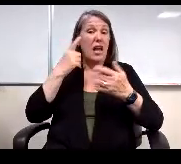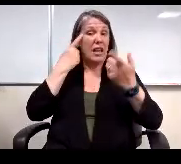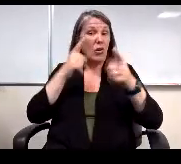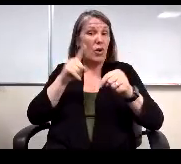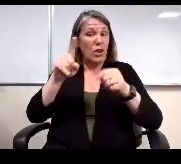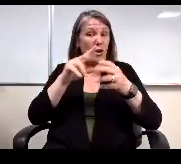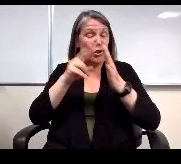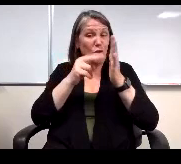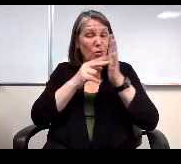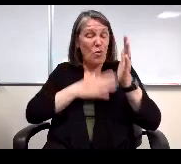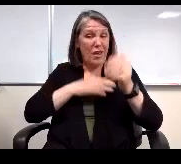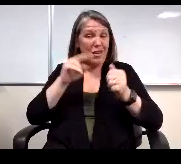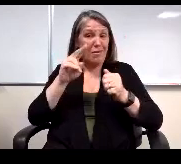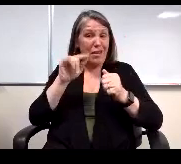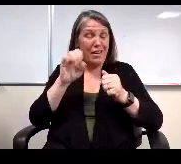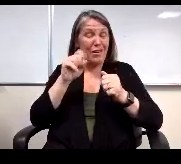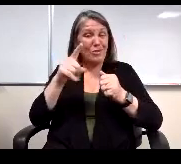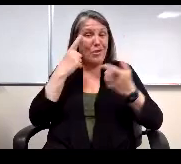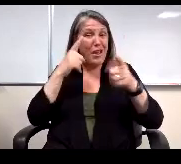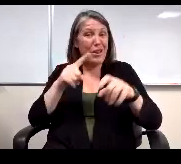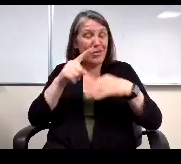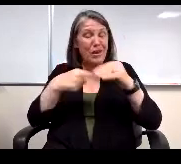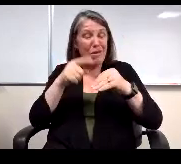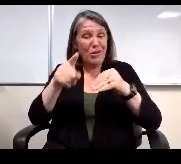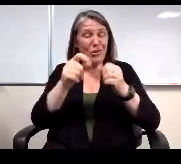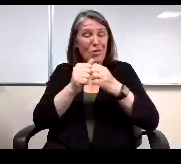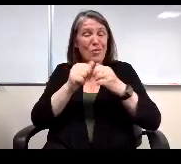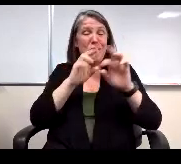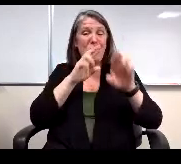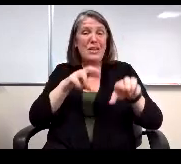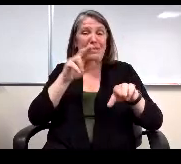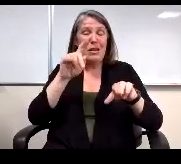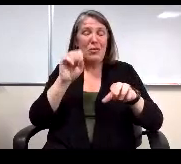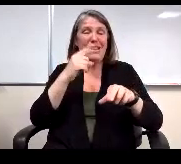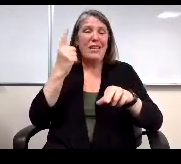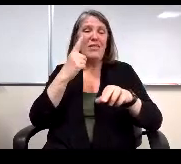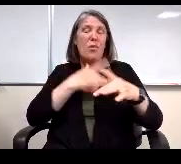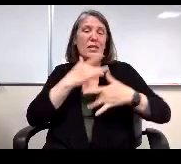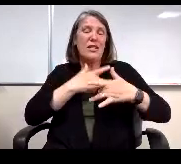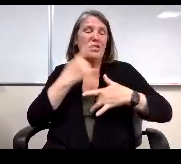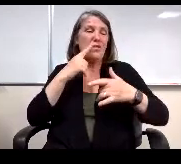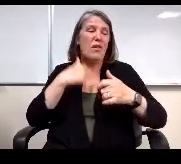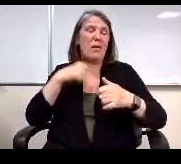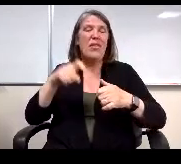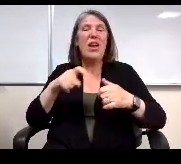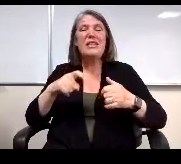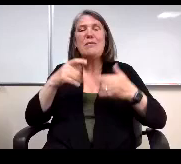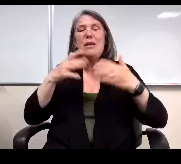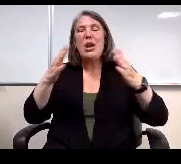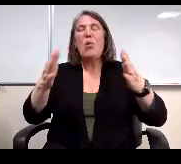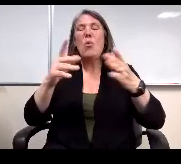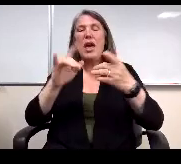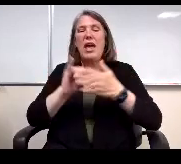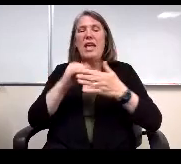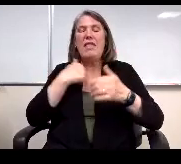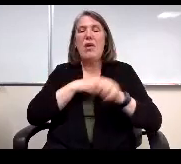So I agree with you about response rates as well. It's always been a concern for me and it's got to be a way that we can. We can increase that.